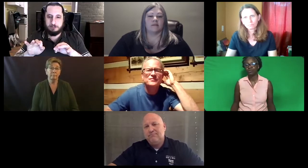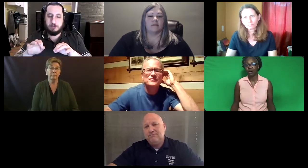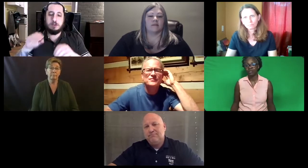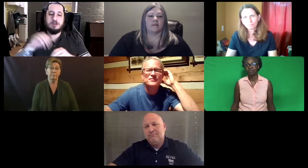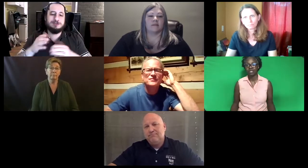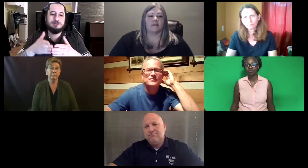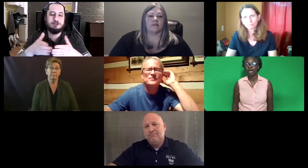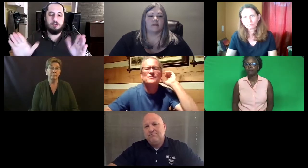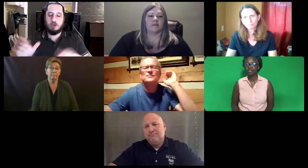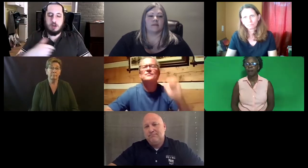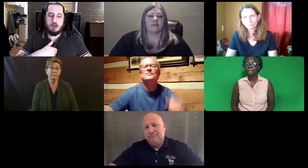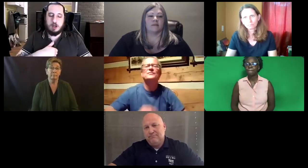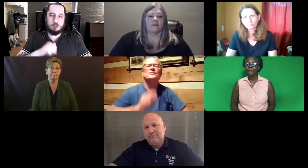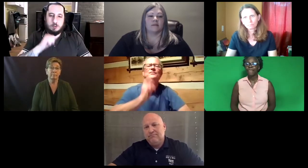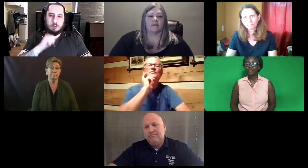described.